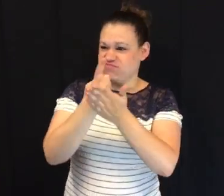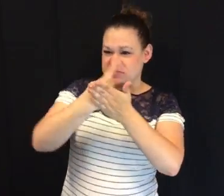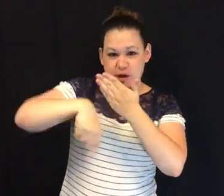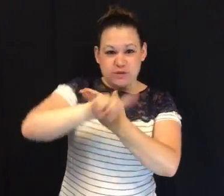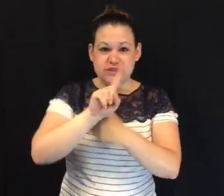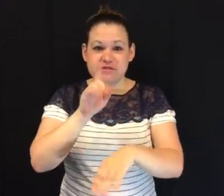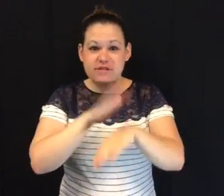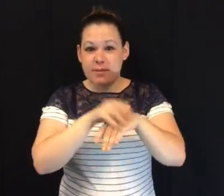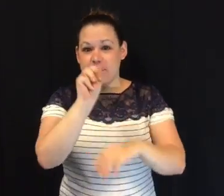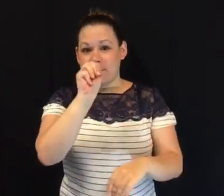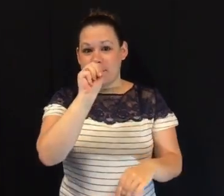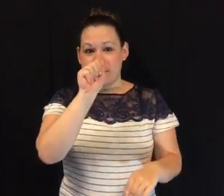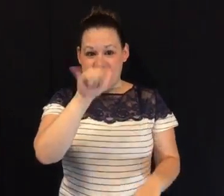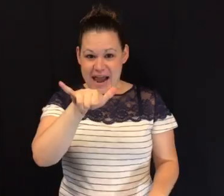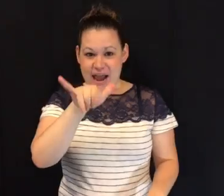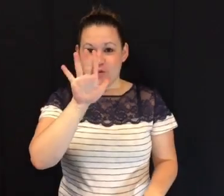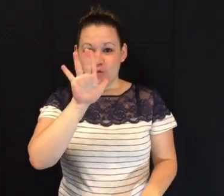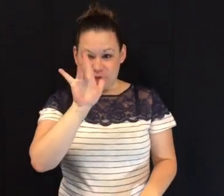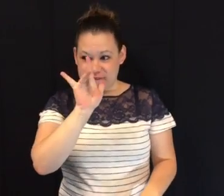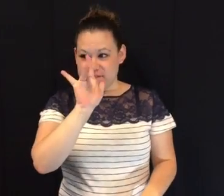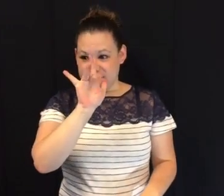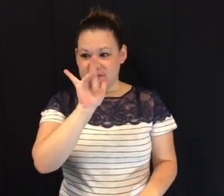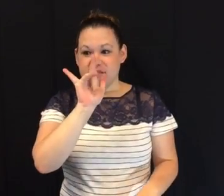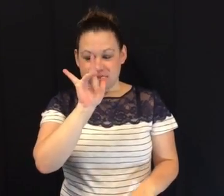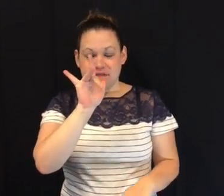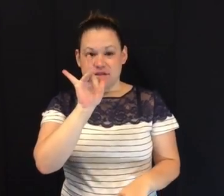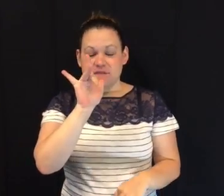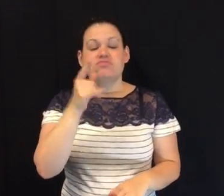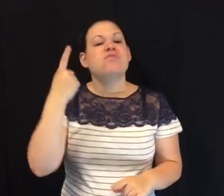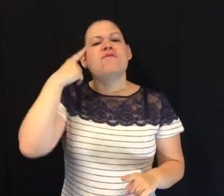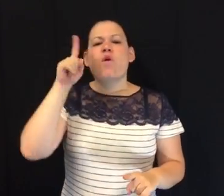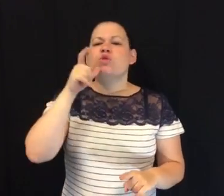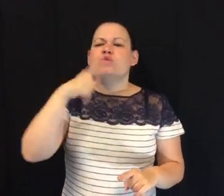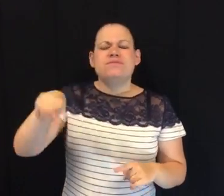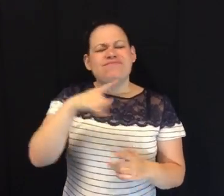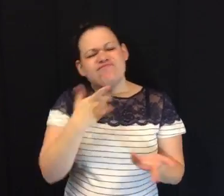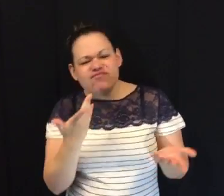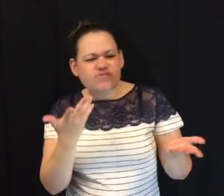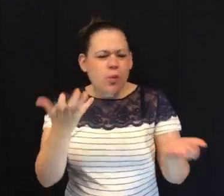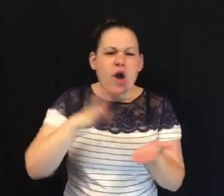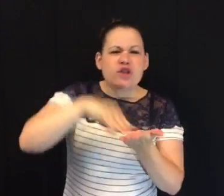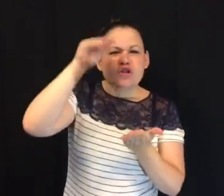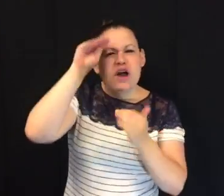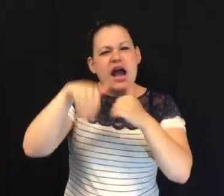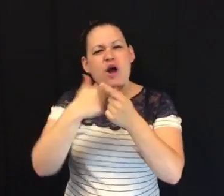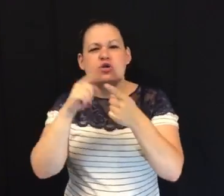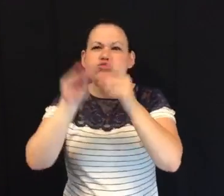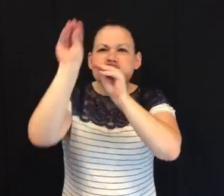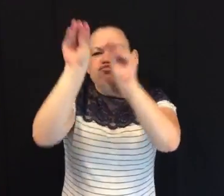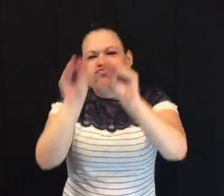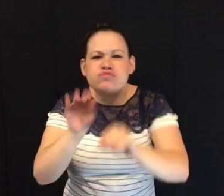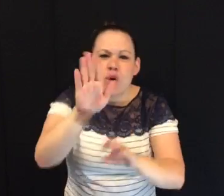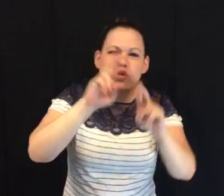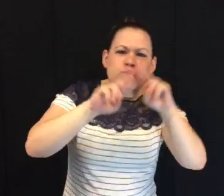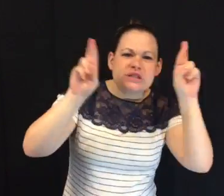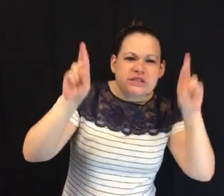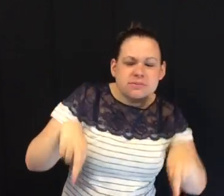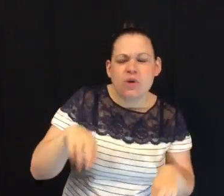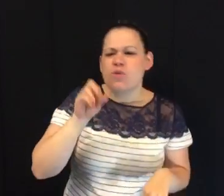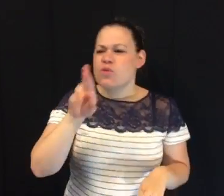This will take place next week, on Thursday May 25th. This workshop is for those of you wanting to learn more about updating your resume